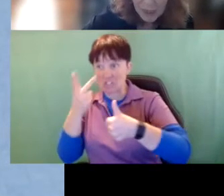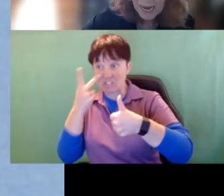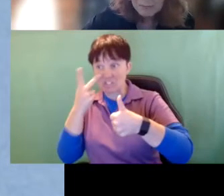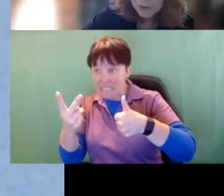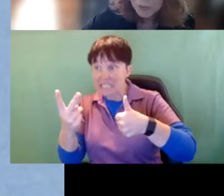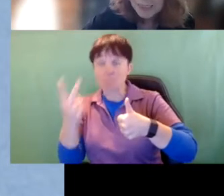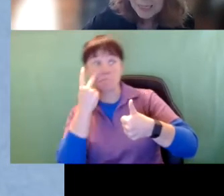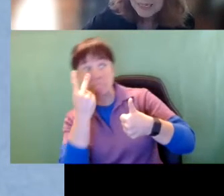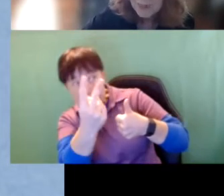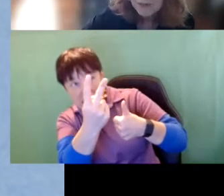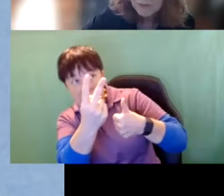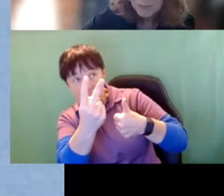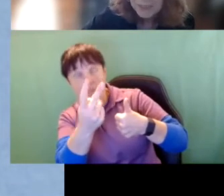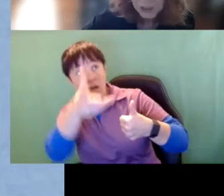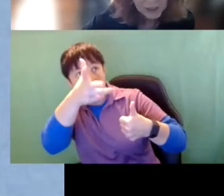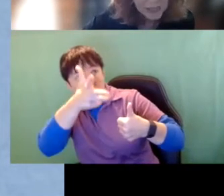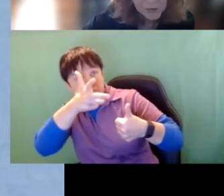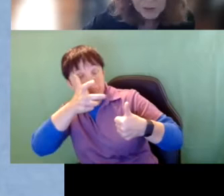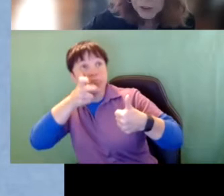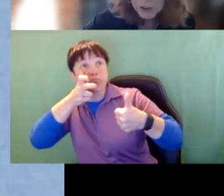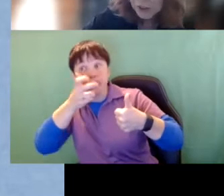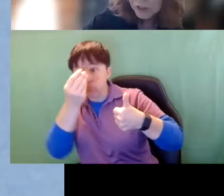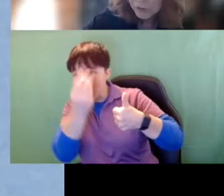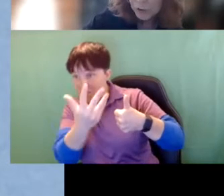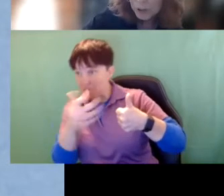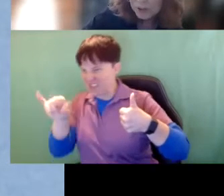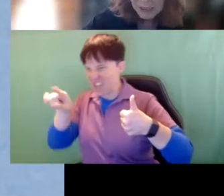We have to receive the information that's first and foremost.